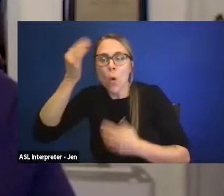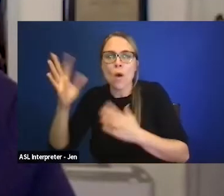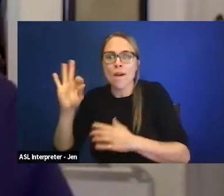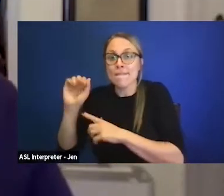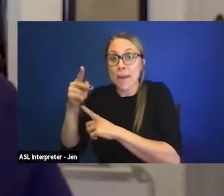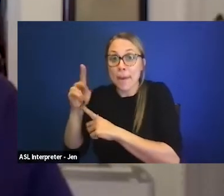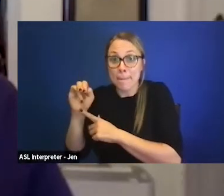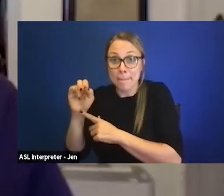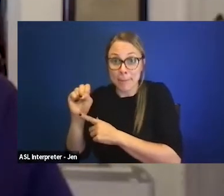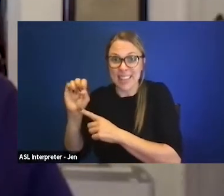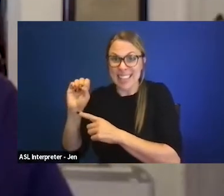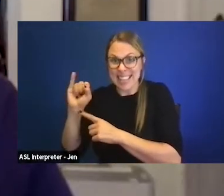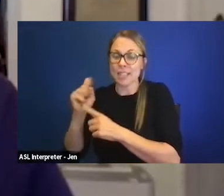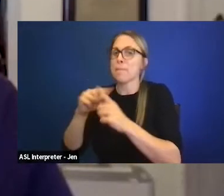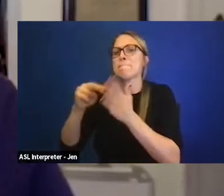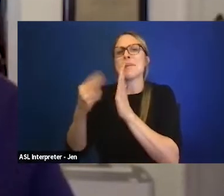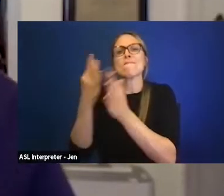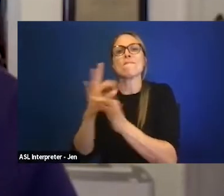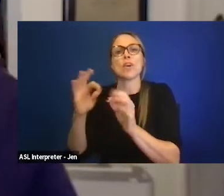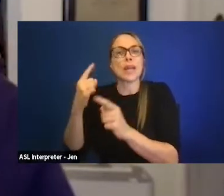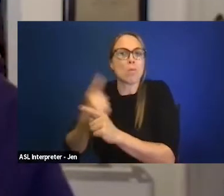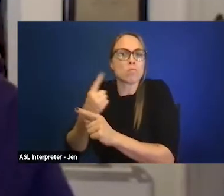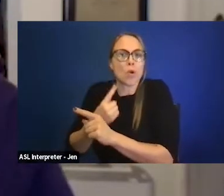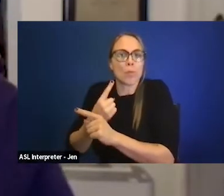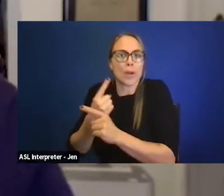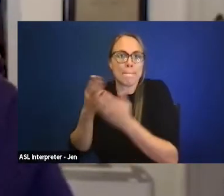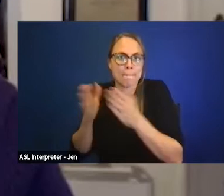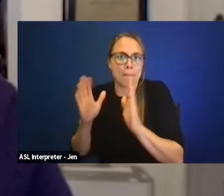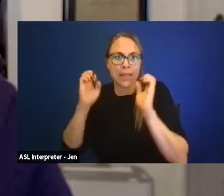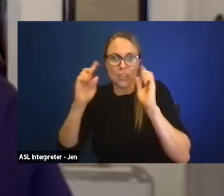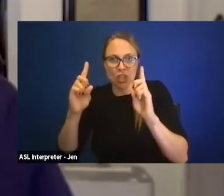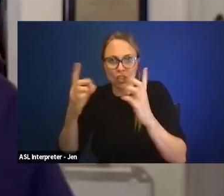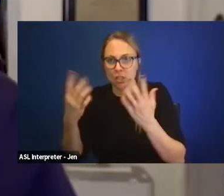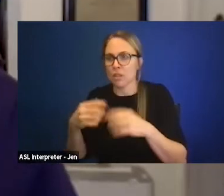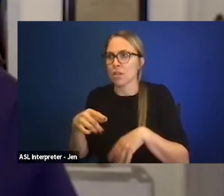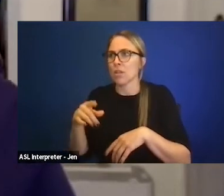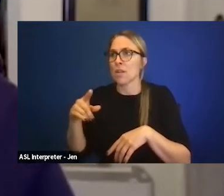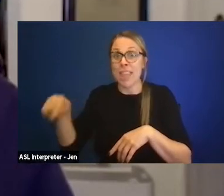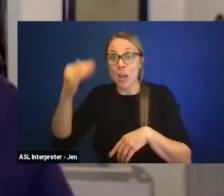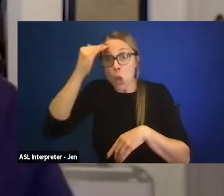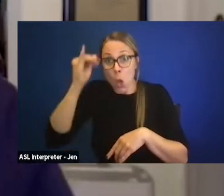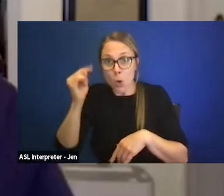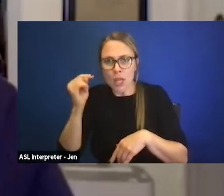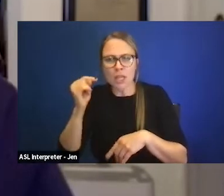FAPE is free, appropriate public education, don't necessarily have the knowledge to be able